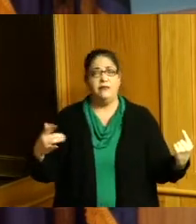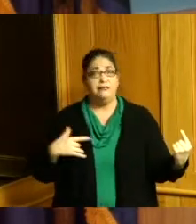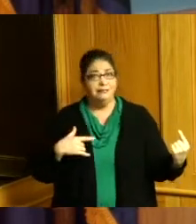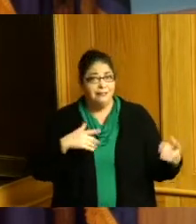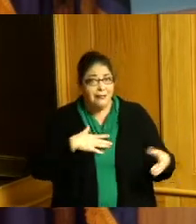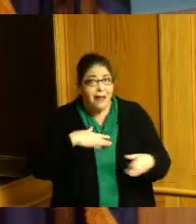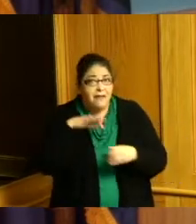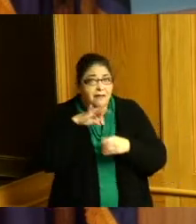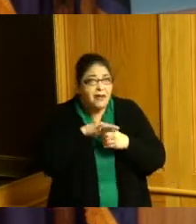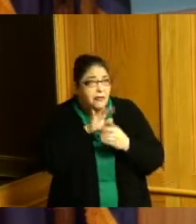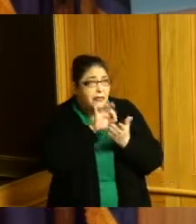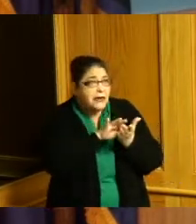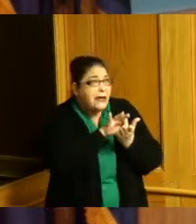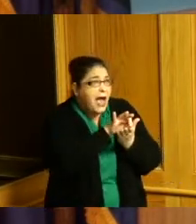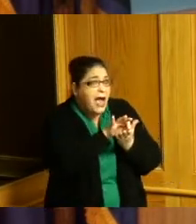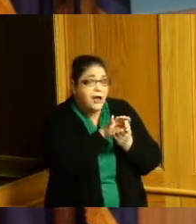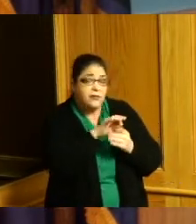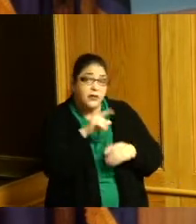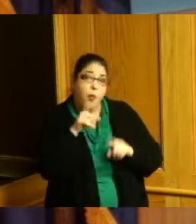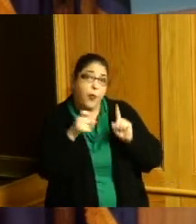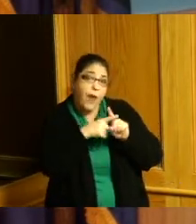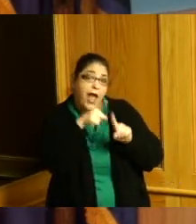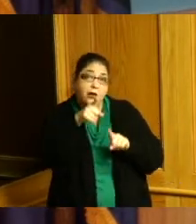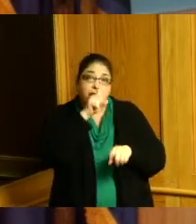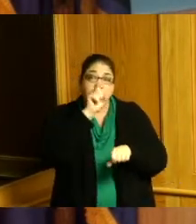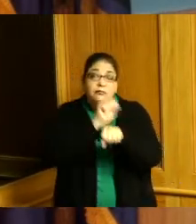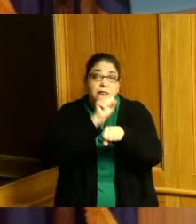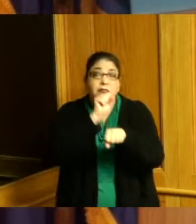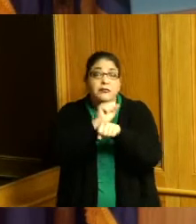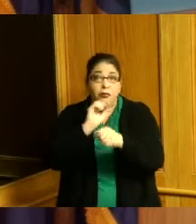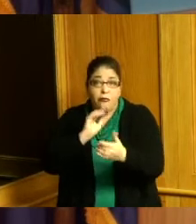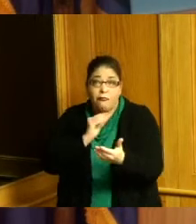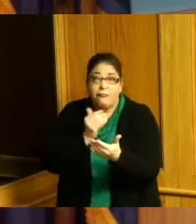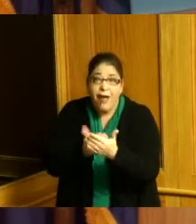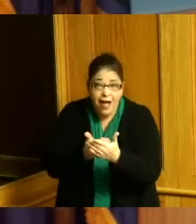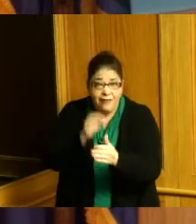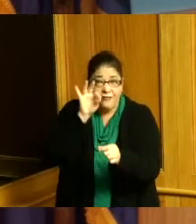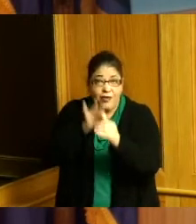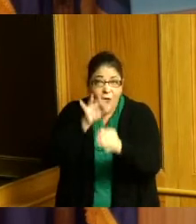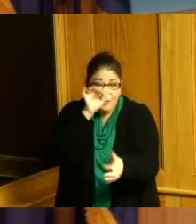you get there you're going to really do what you say you were going to do and so I brought that